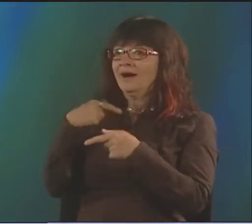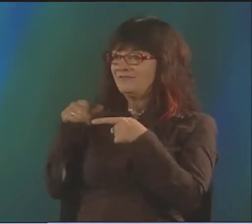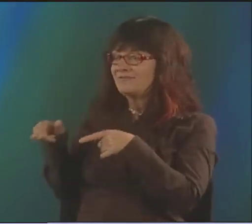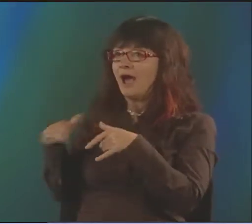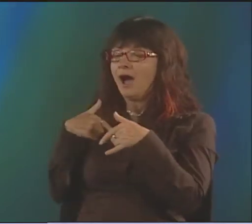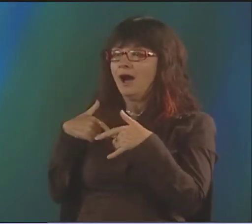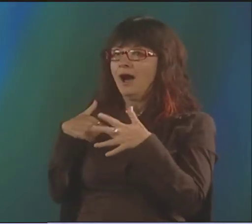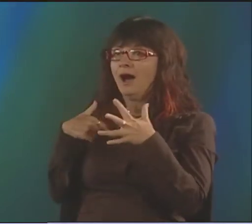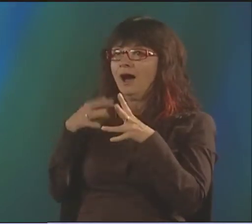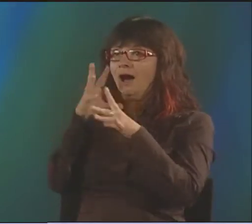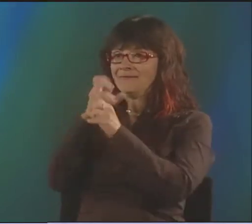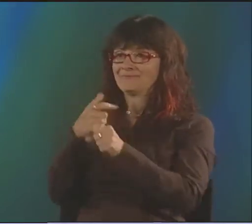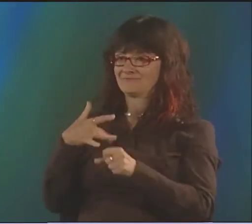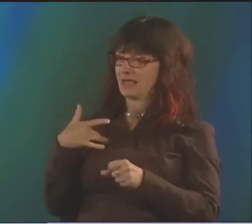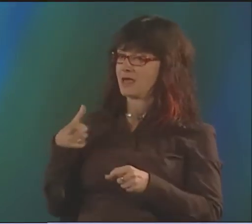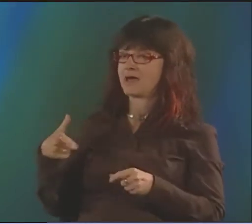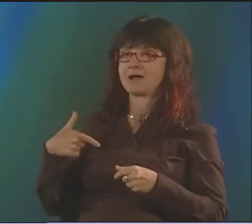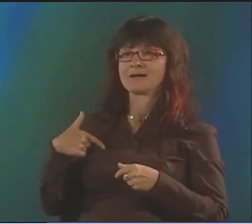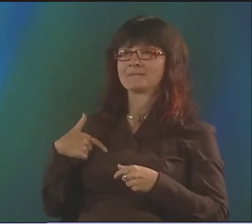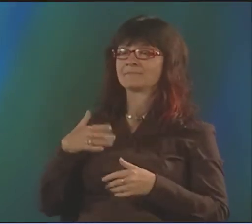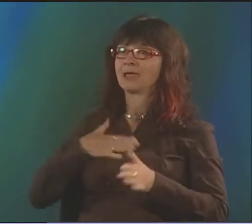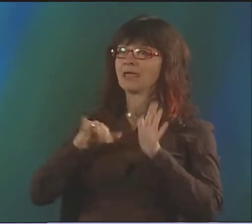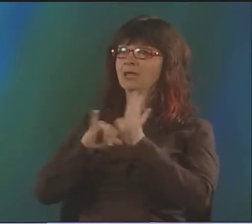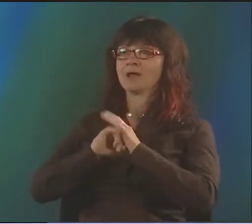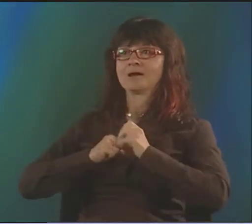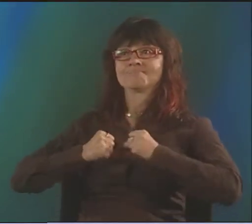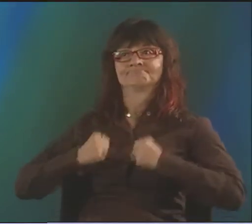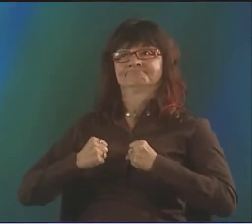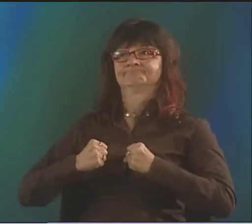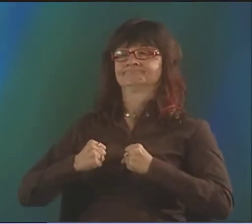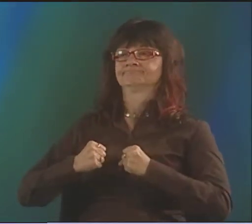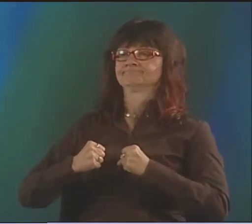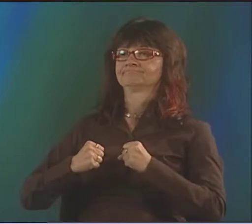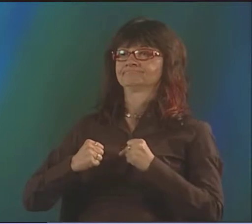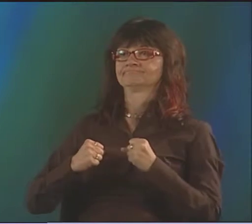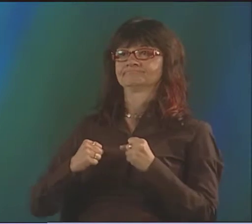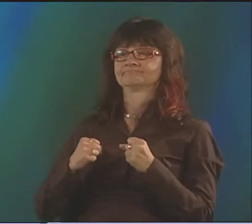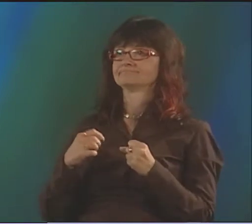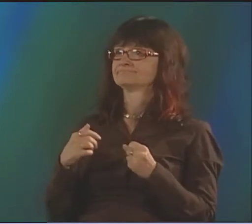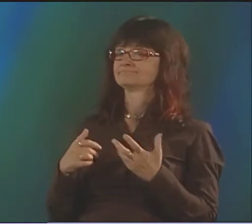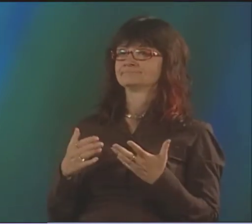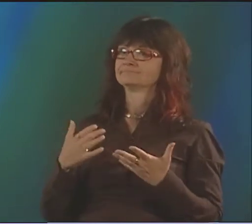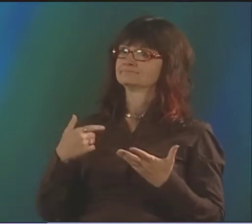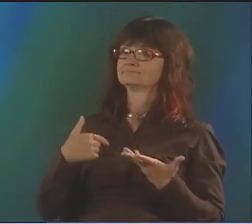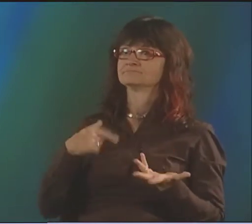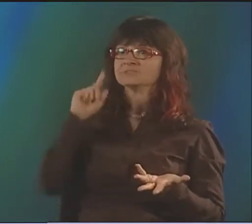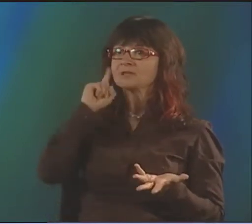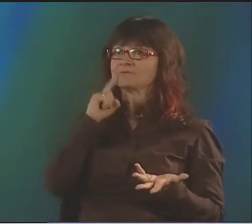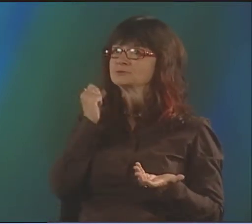THEN I CAN MOVE THAT DOWN AND SHOW ANOTHER CAMERA ANGLE THAT'S EVEN WITH THE PERSON ON TOP OF THE PINNACLE OF THAT MOUNTAIN.